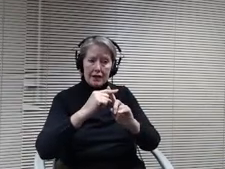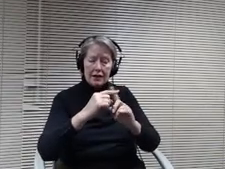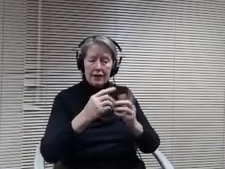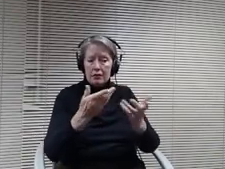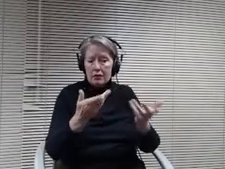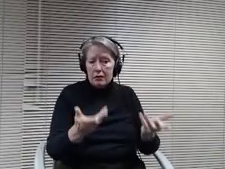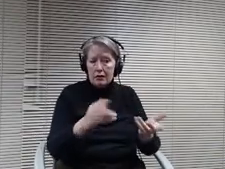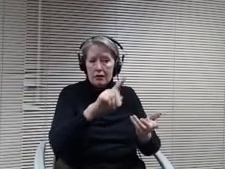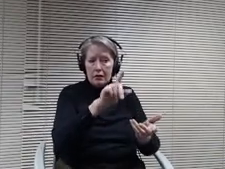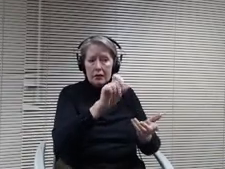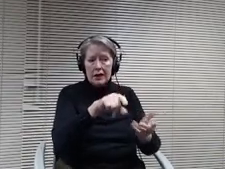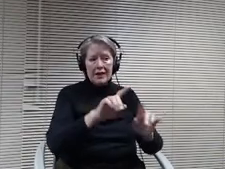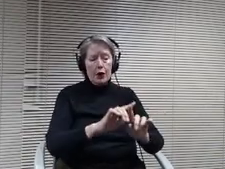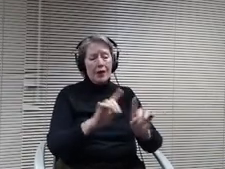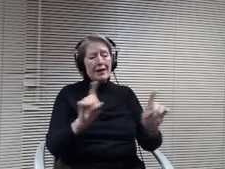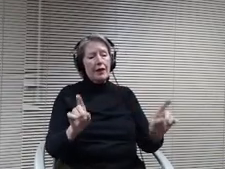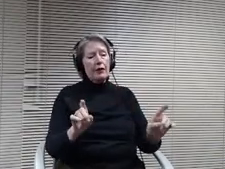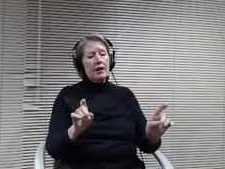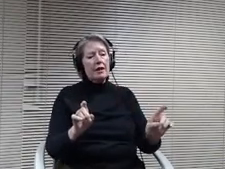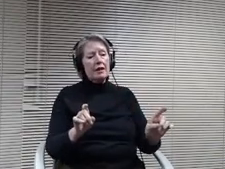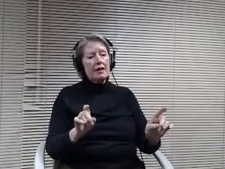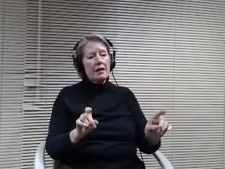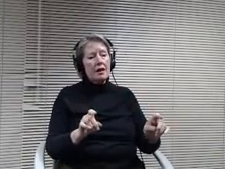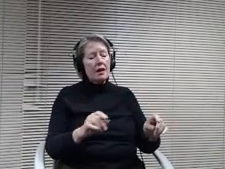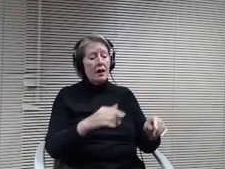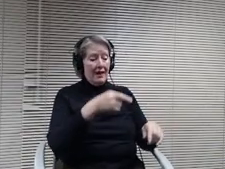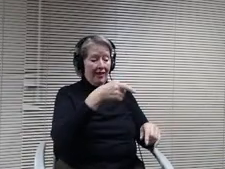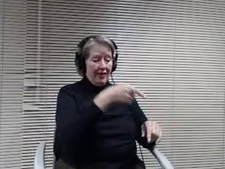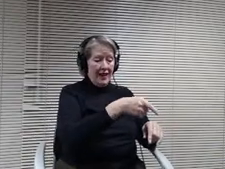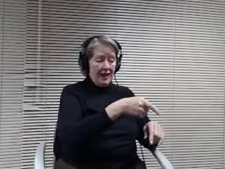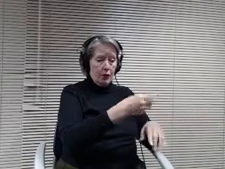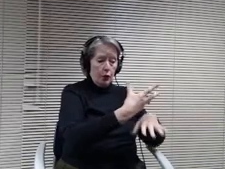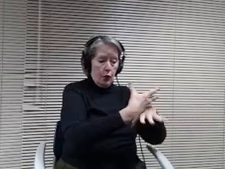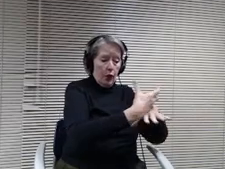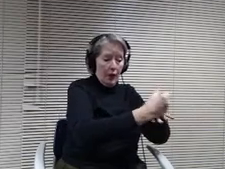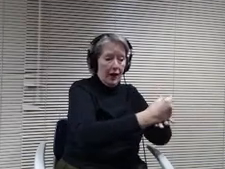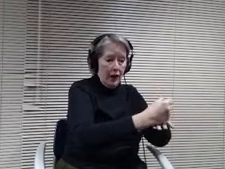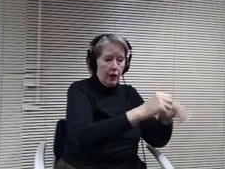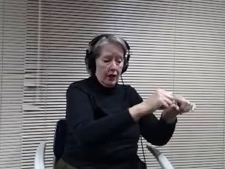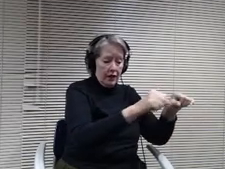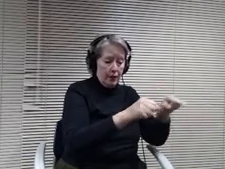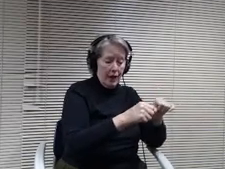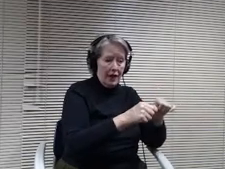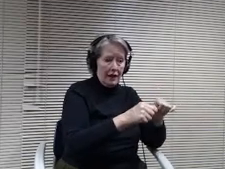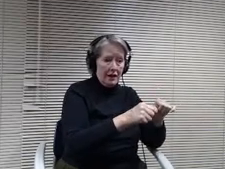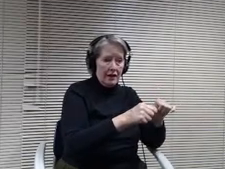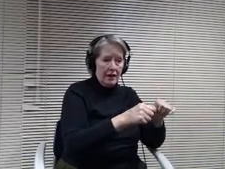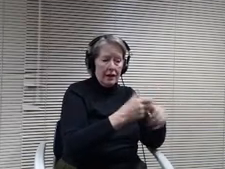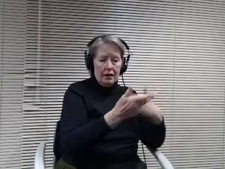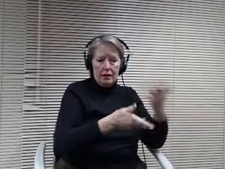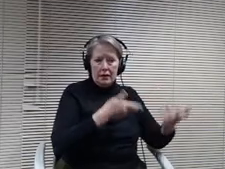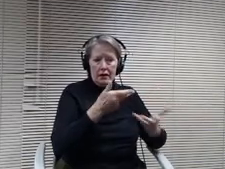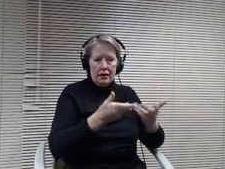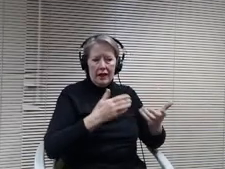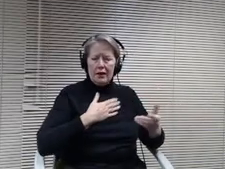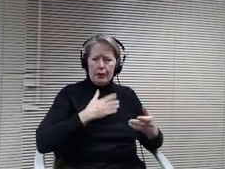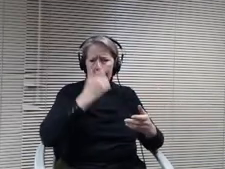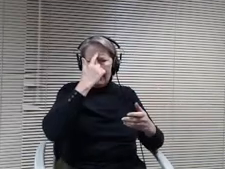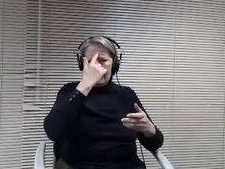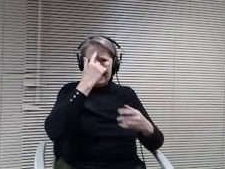running out of space where you know where an existing space could is? Is what I had in my head alittle bit? Well